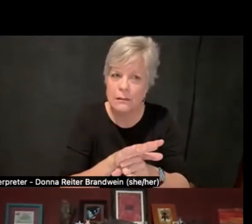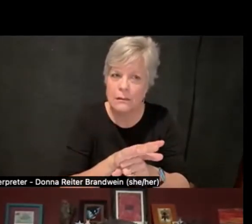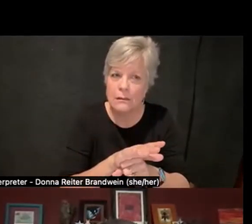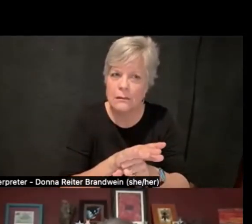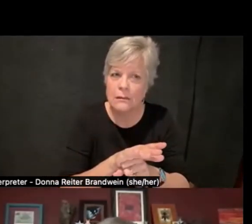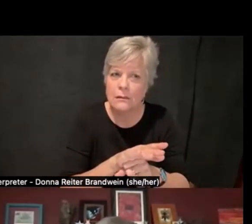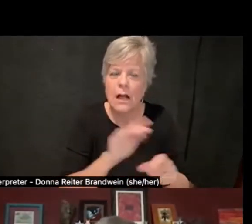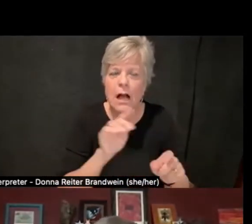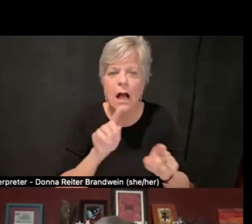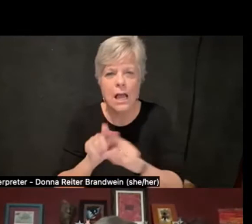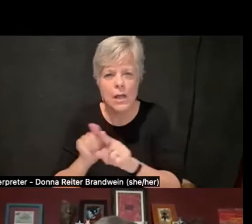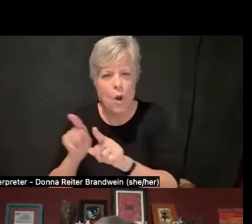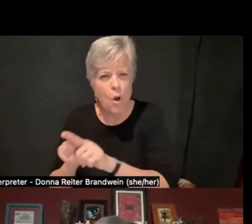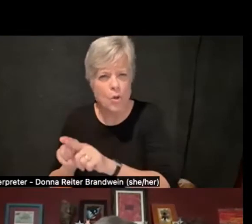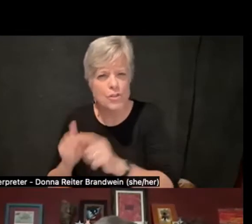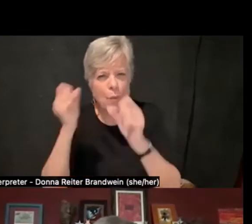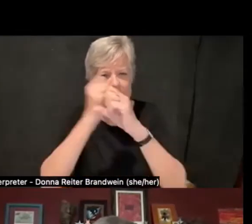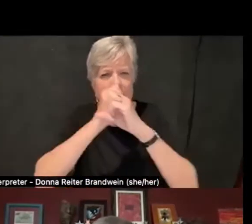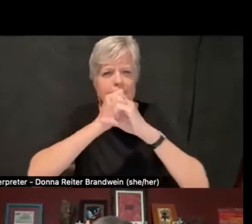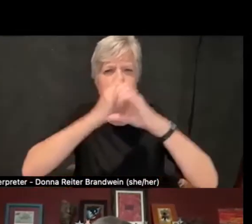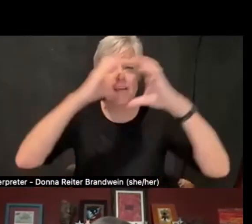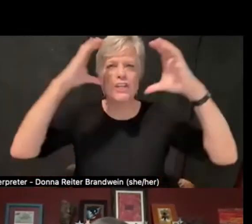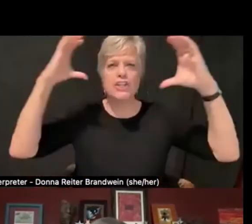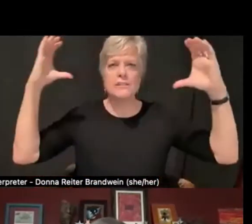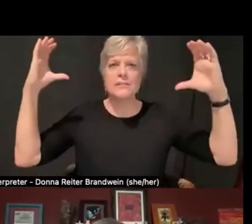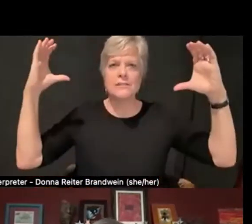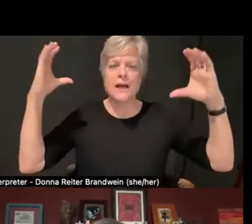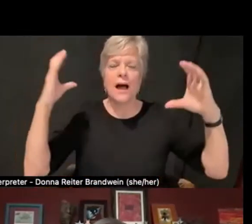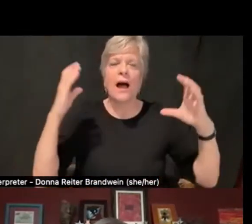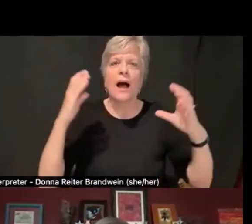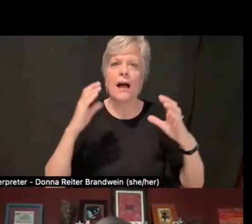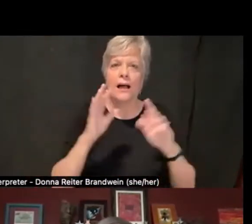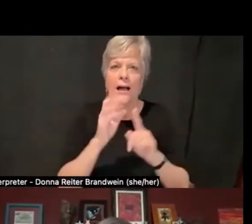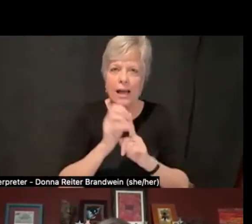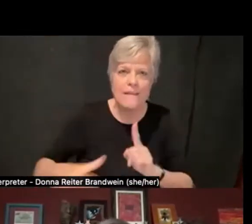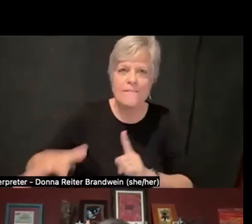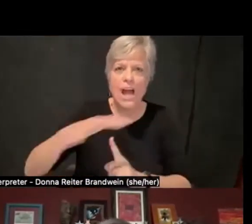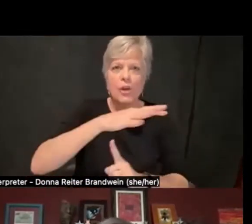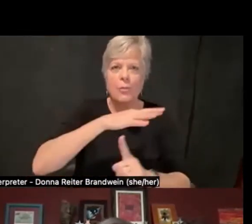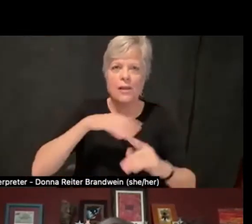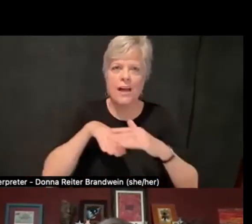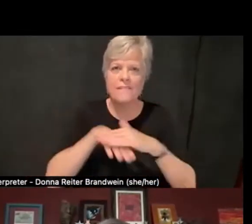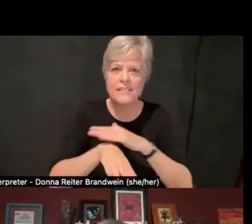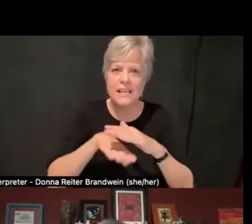a culture of accessibility on campus and beyond, the centering of the lived experience